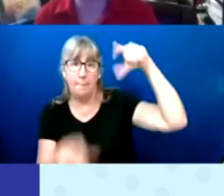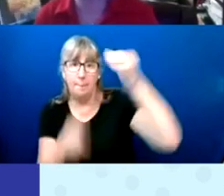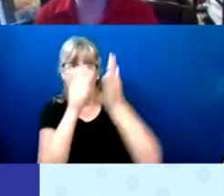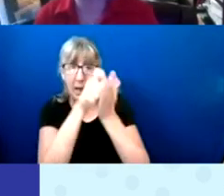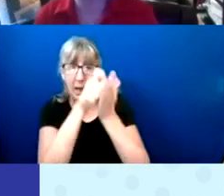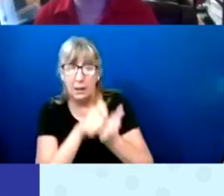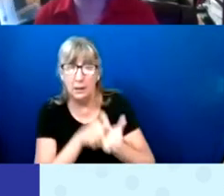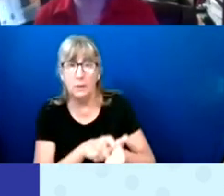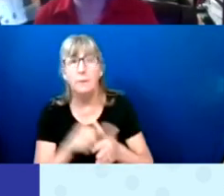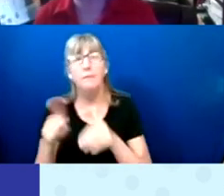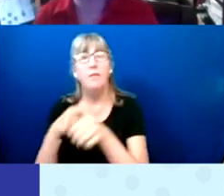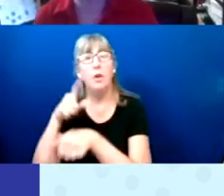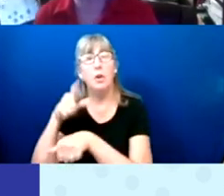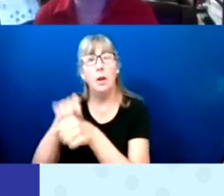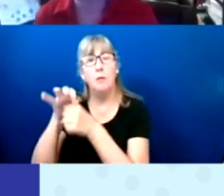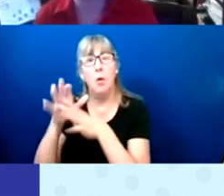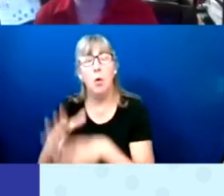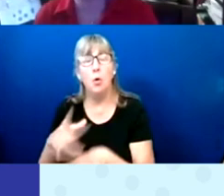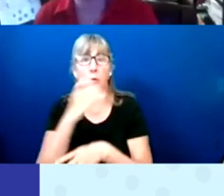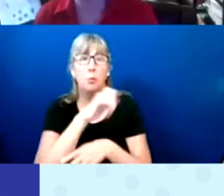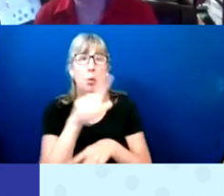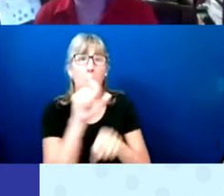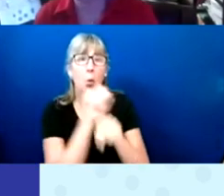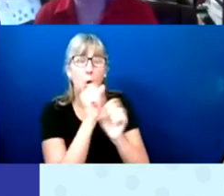We look closely at voter education.